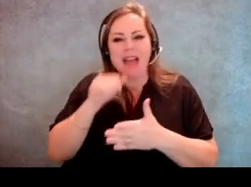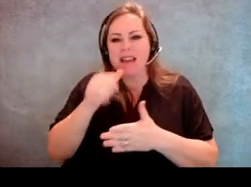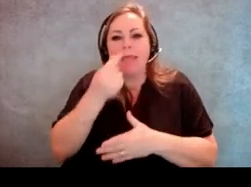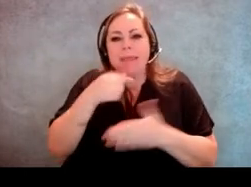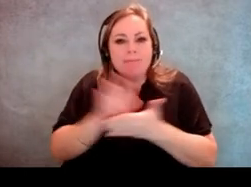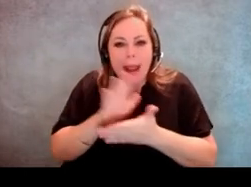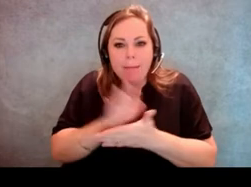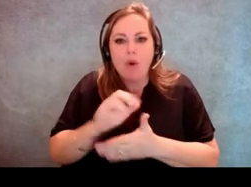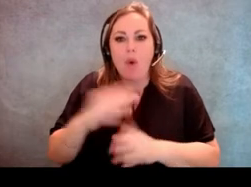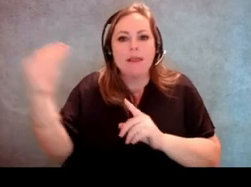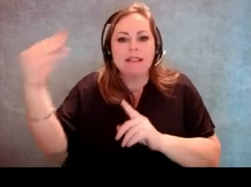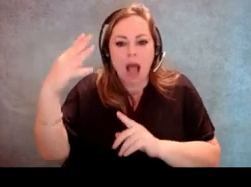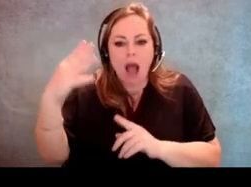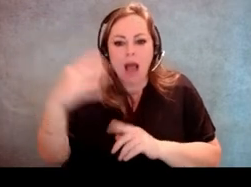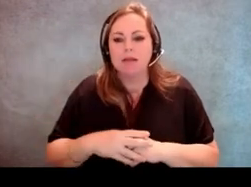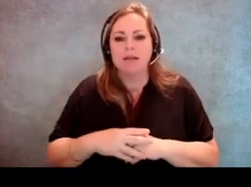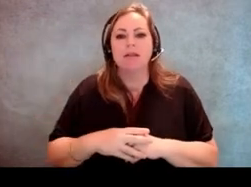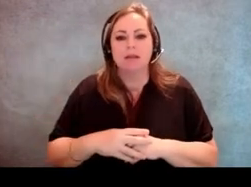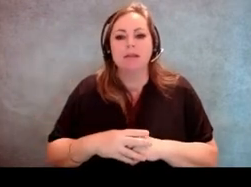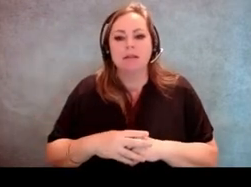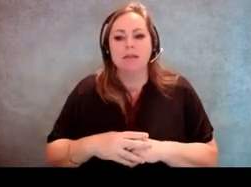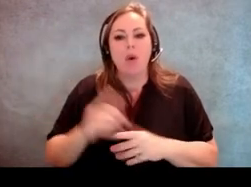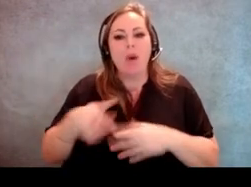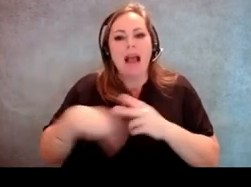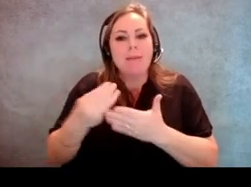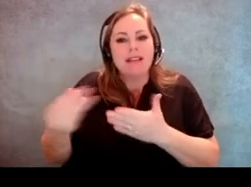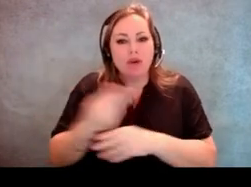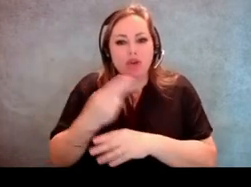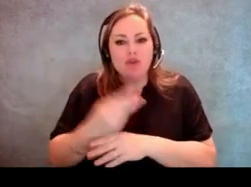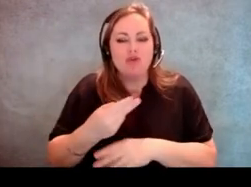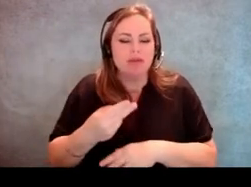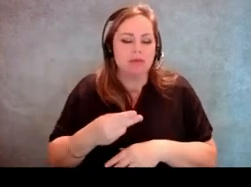is gonna be located and what kind of material it's made of, and that sort of stuff.